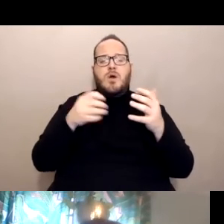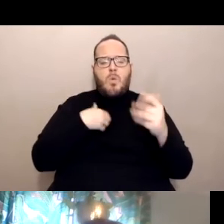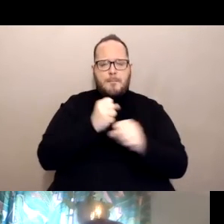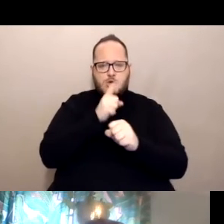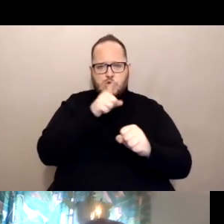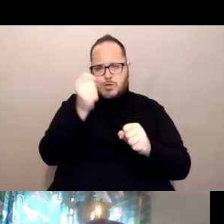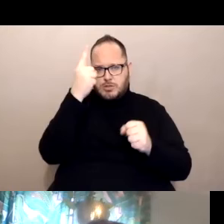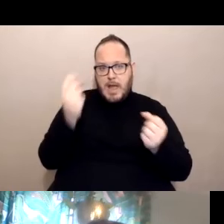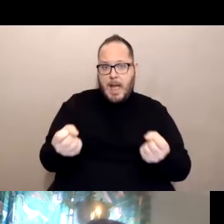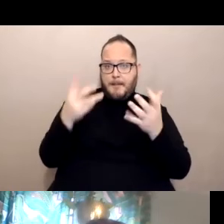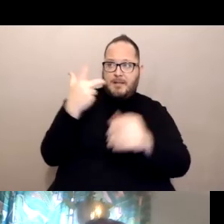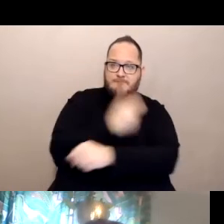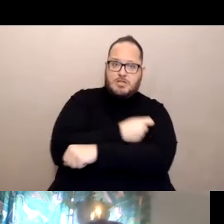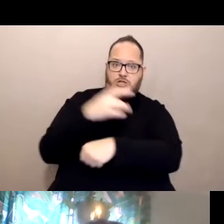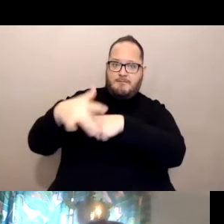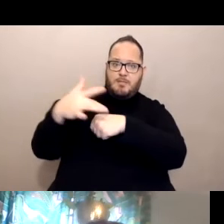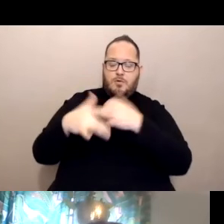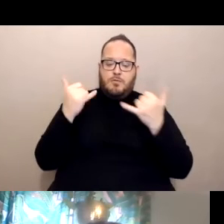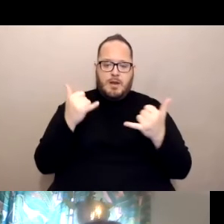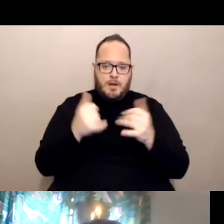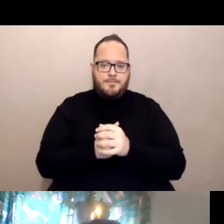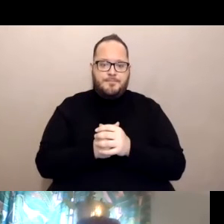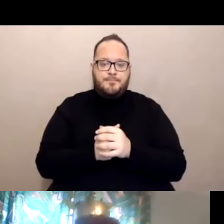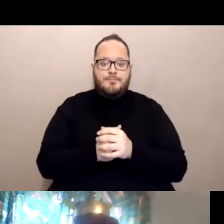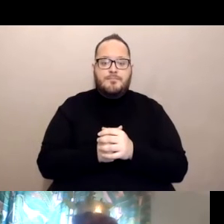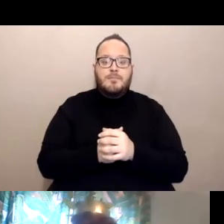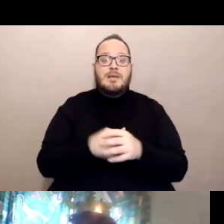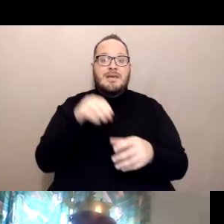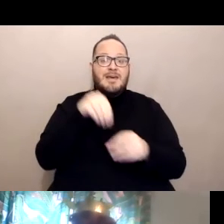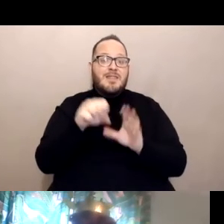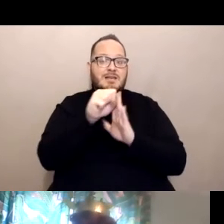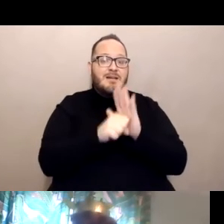there is about 40 million people in the State of California